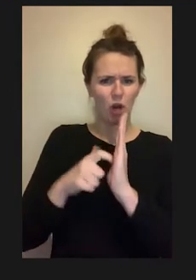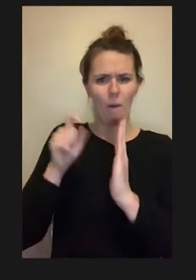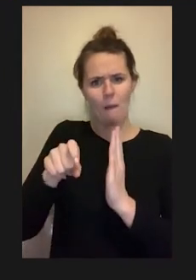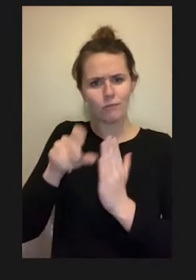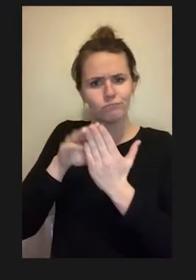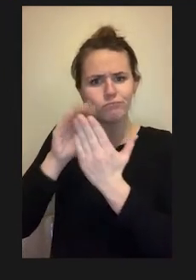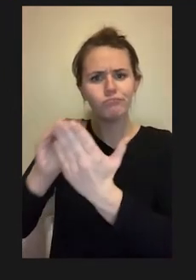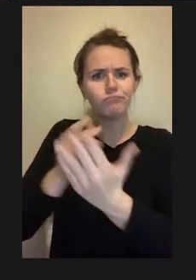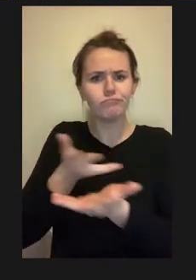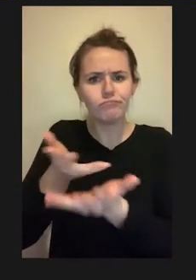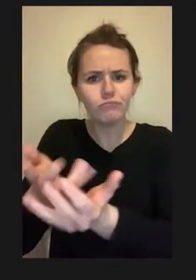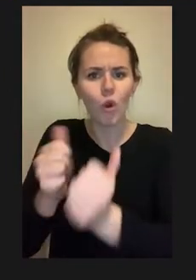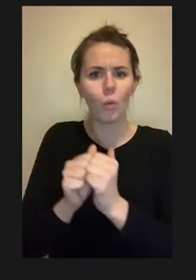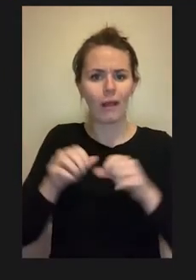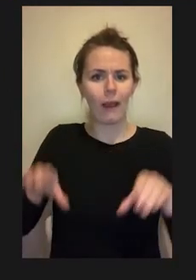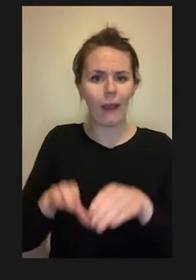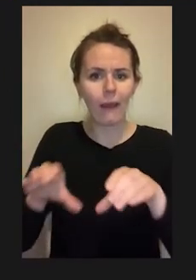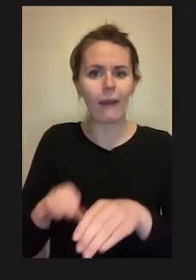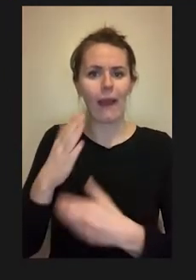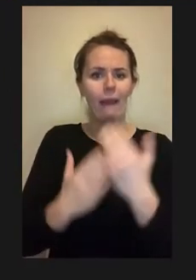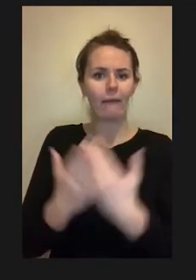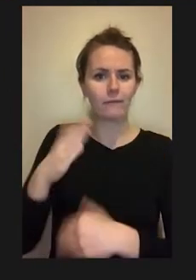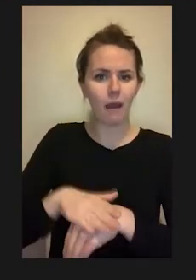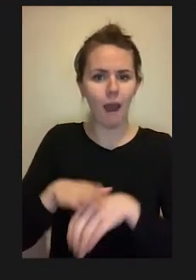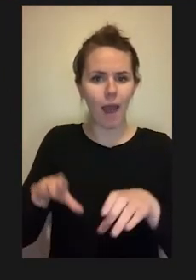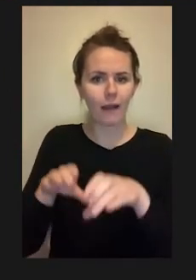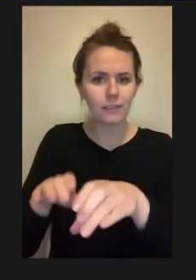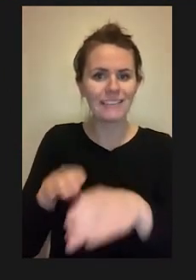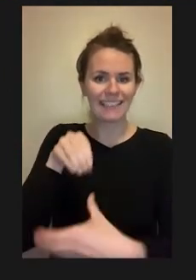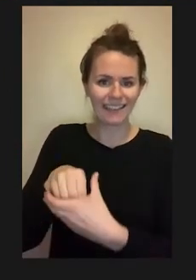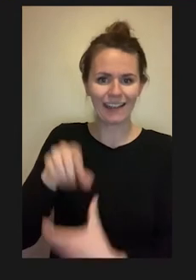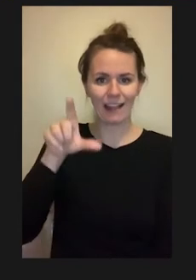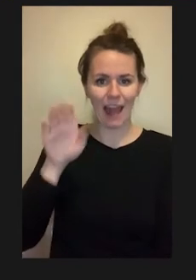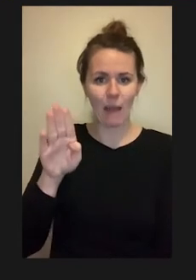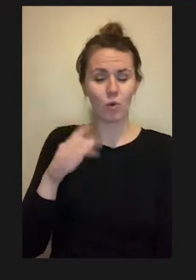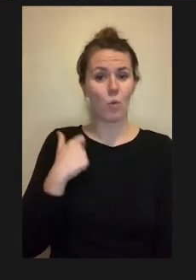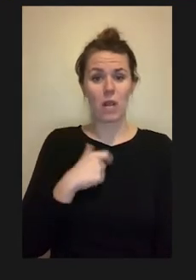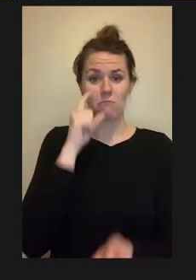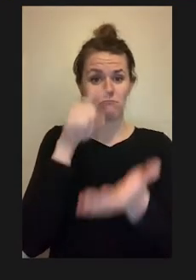and we found that students with physical disabilities often stayed away from lab-based